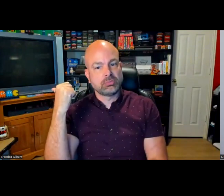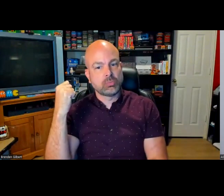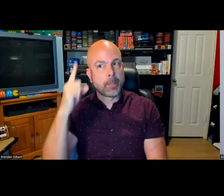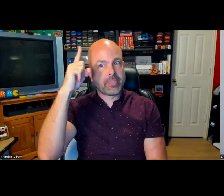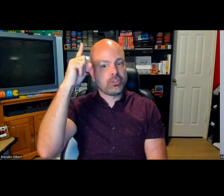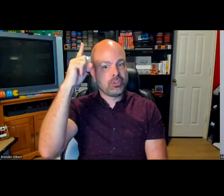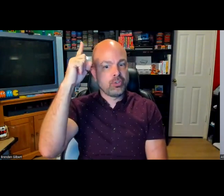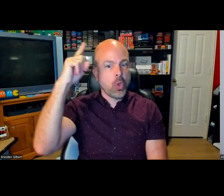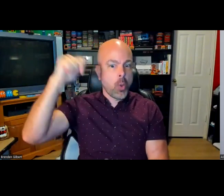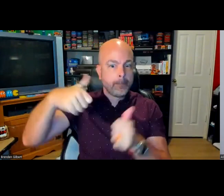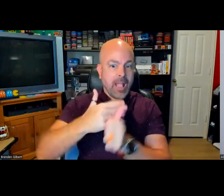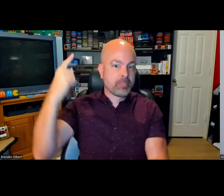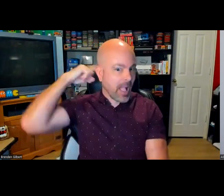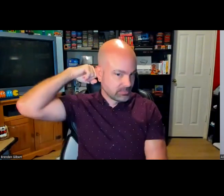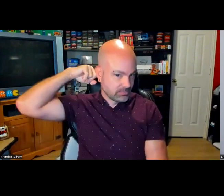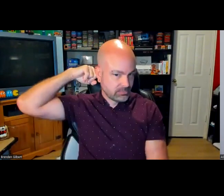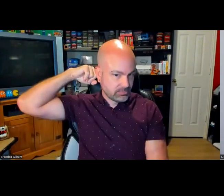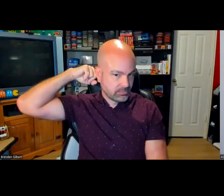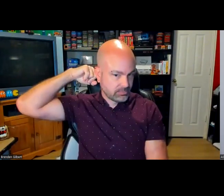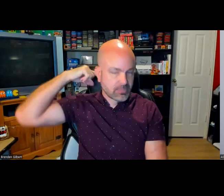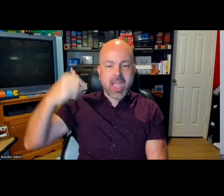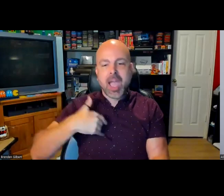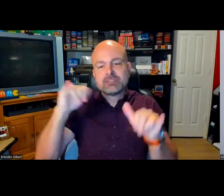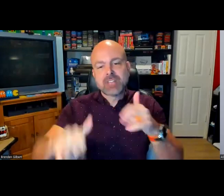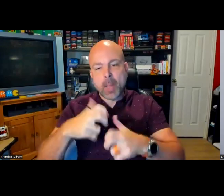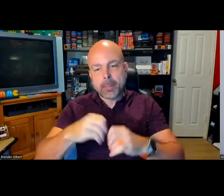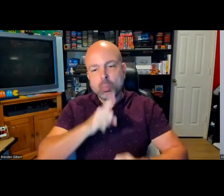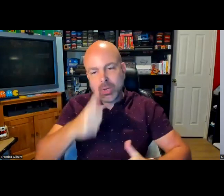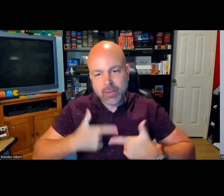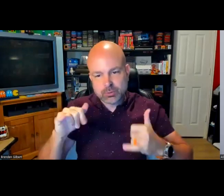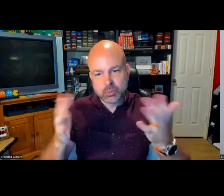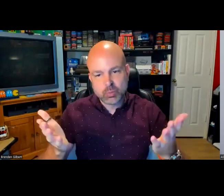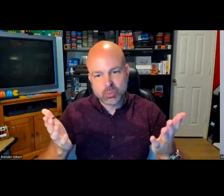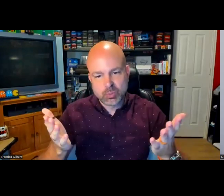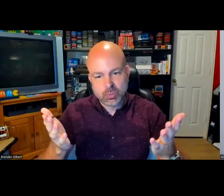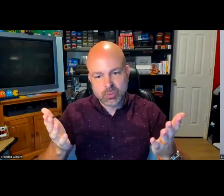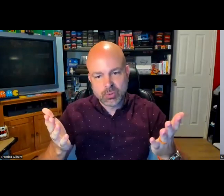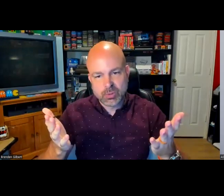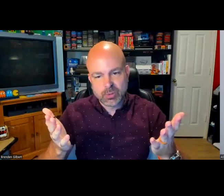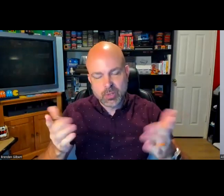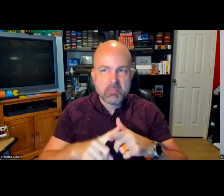point and make sure that you indicate in some way, these captions or this speaking is over there, with an arrow to the